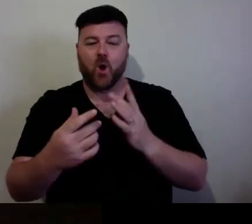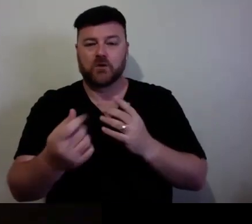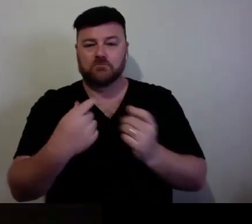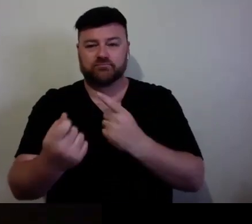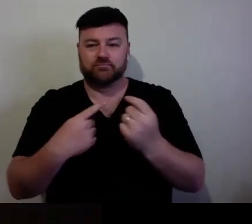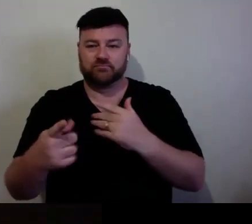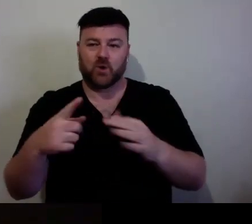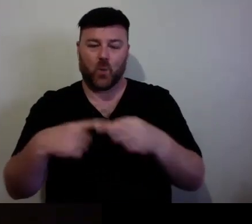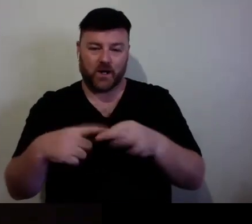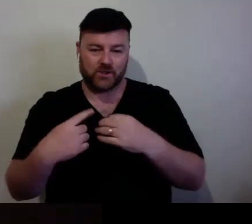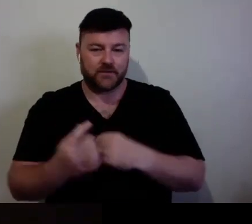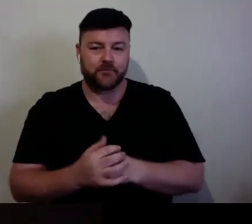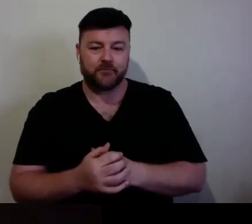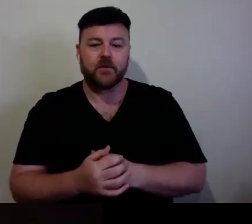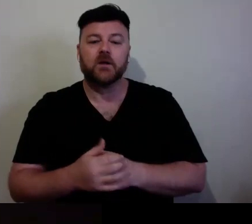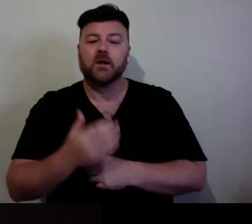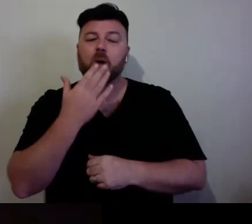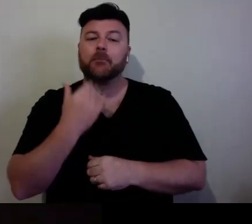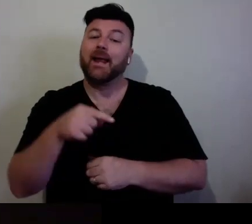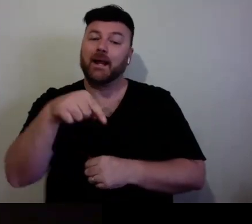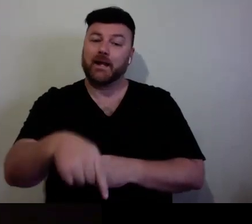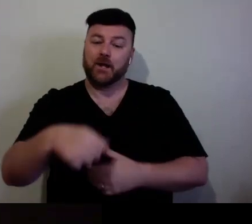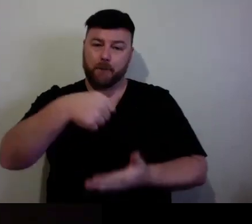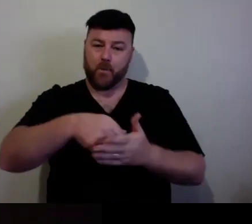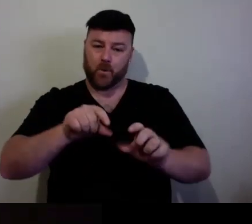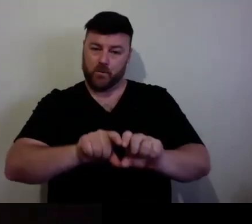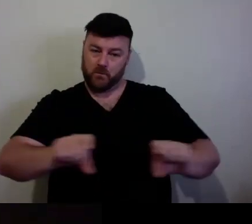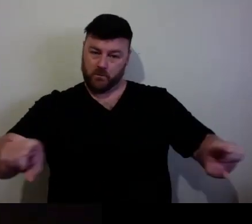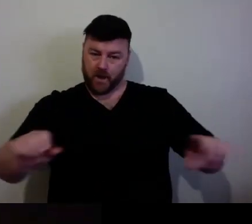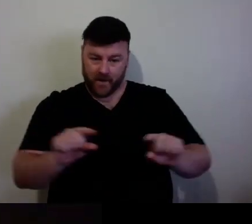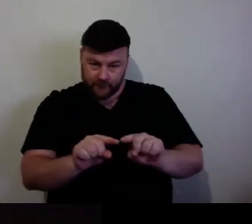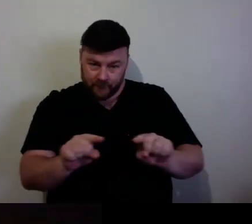you want to ask a question, pop it in the Q&A section. I will just sort